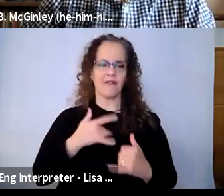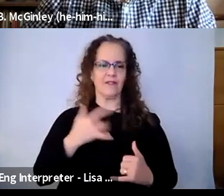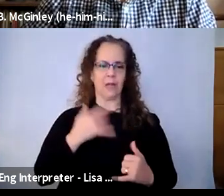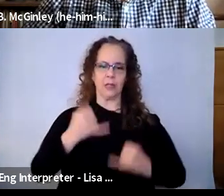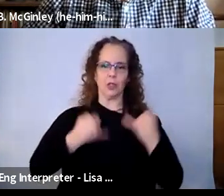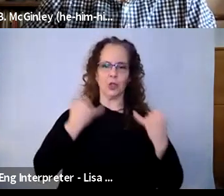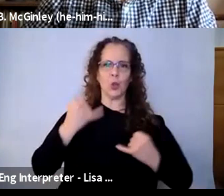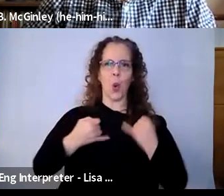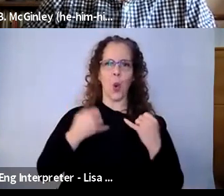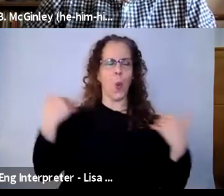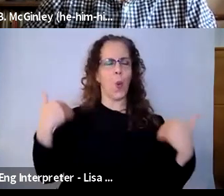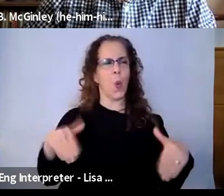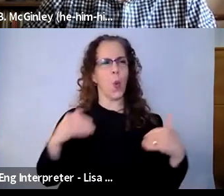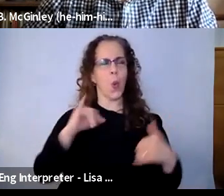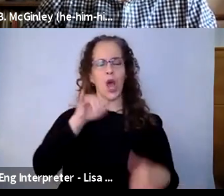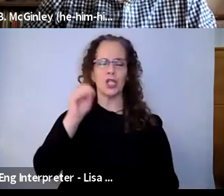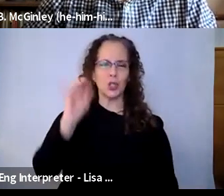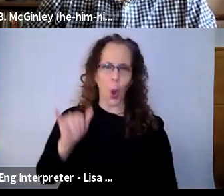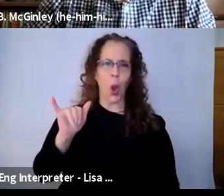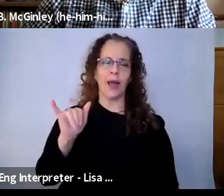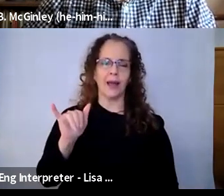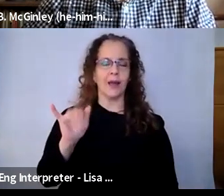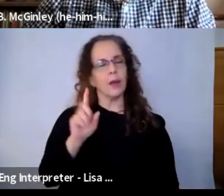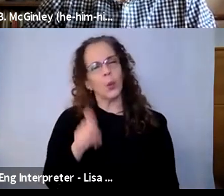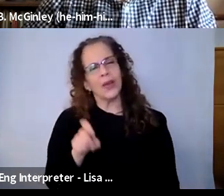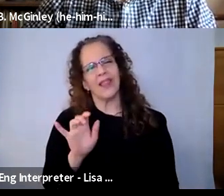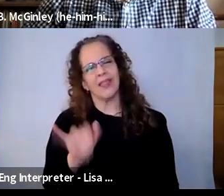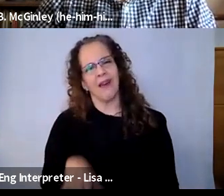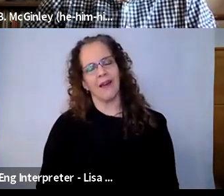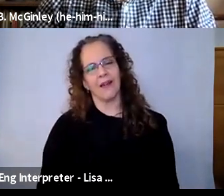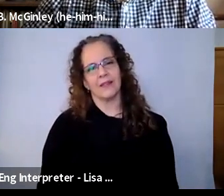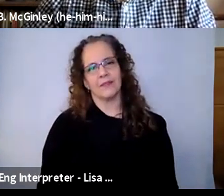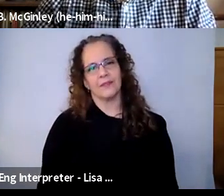really, they need that right now. And the other thing I would